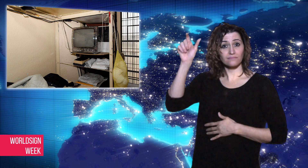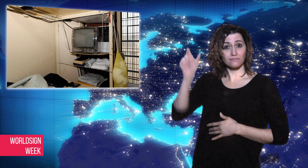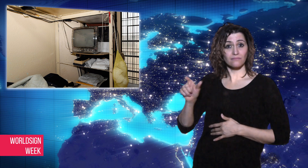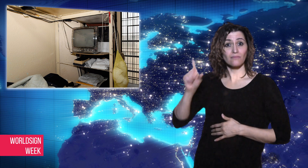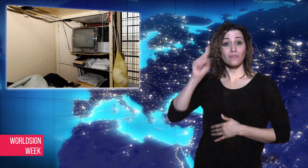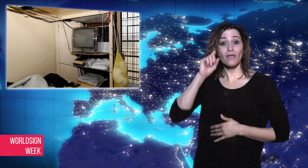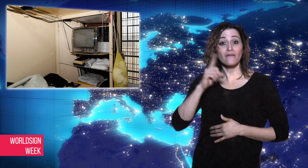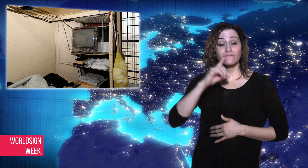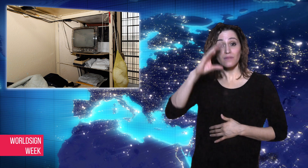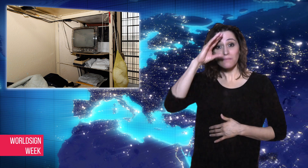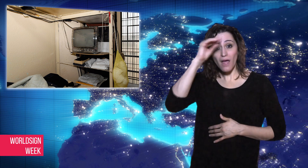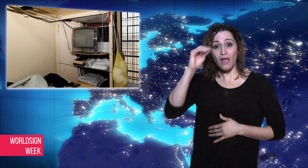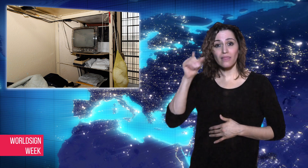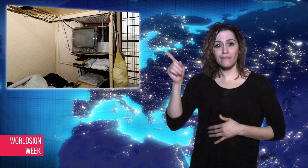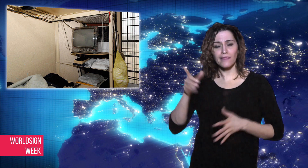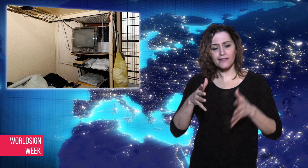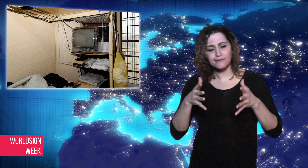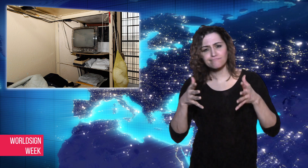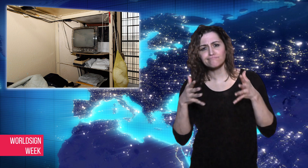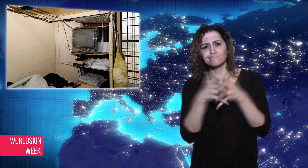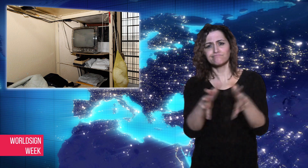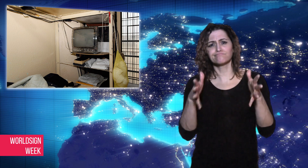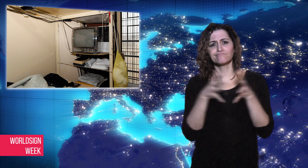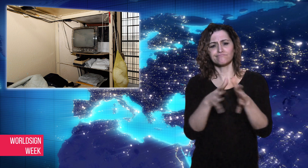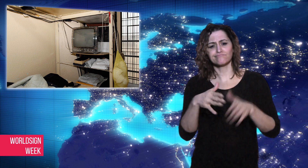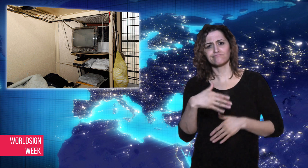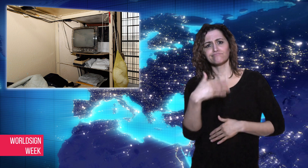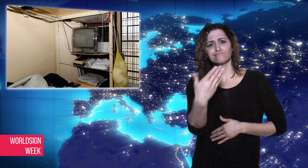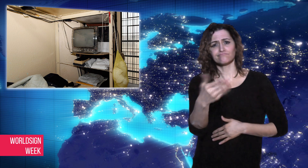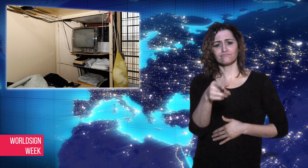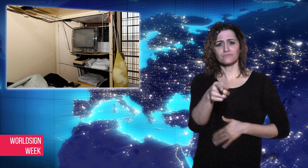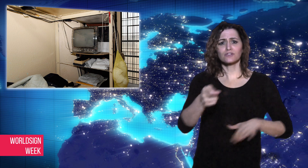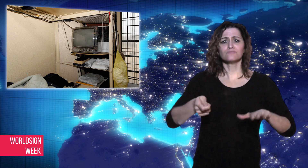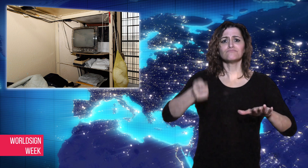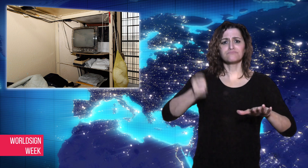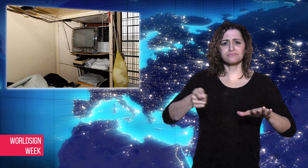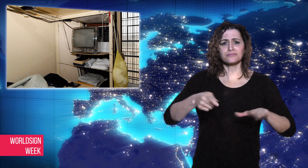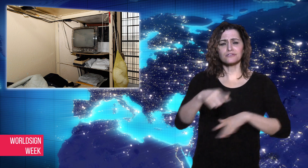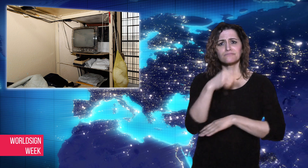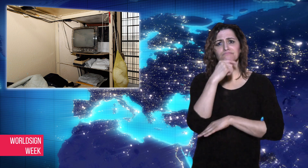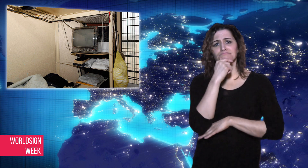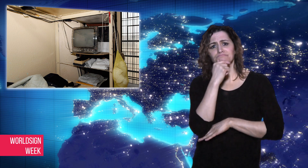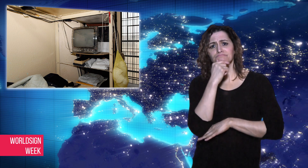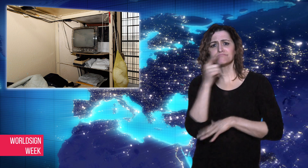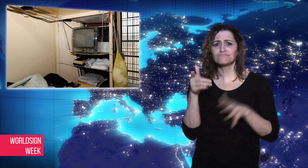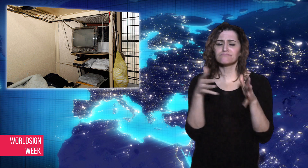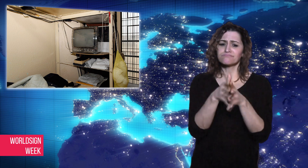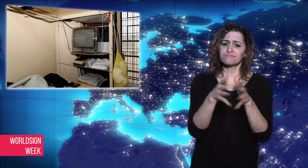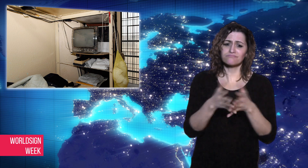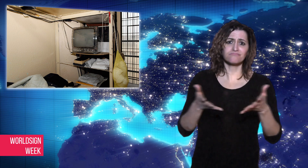for him as a Deaf man. He could not